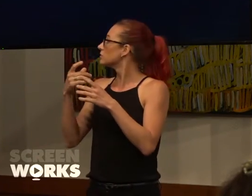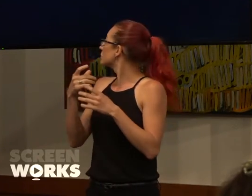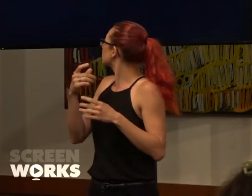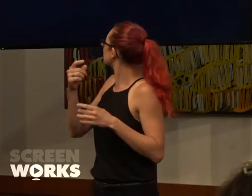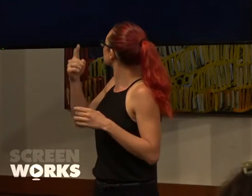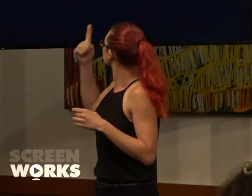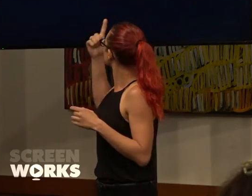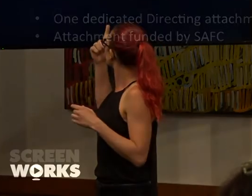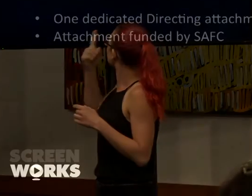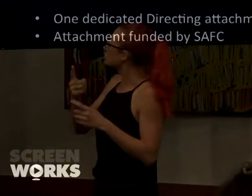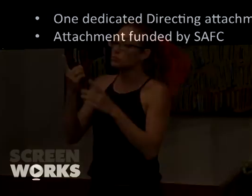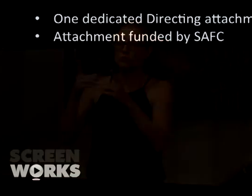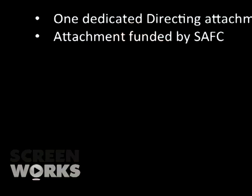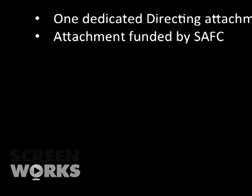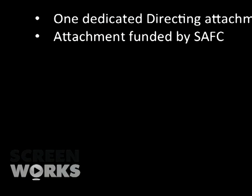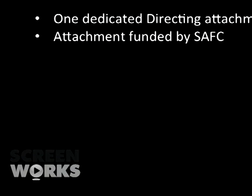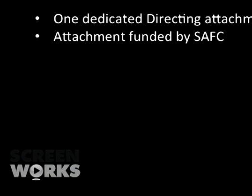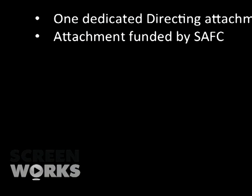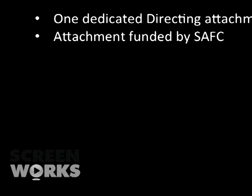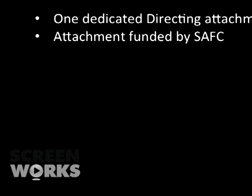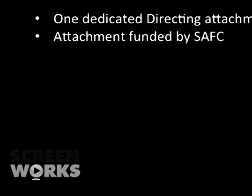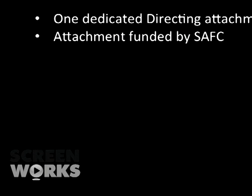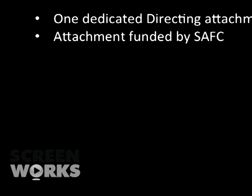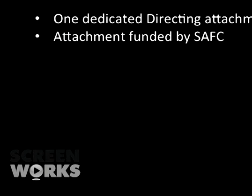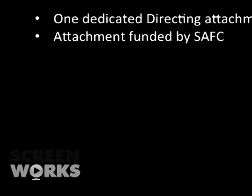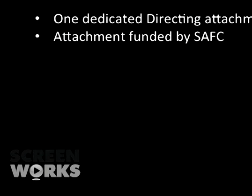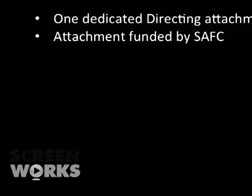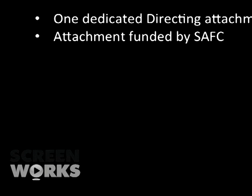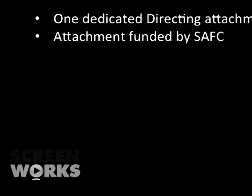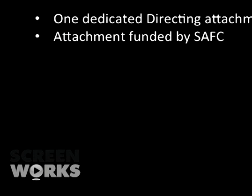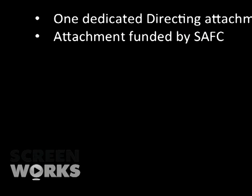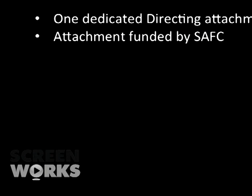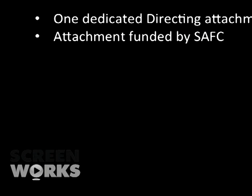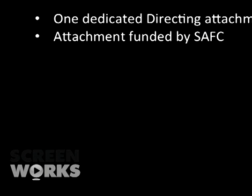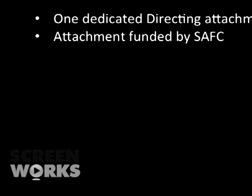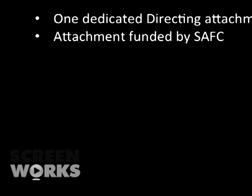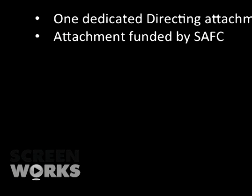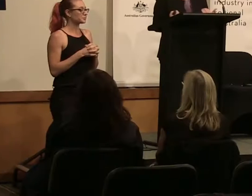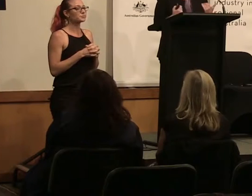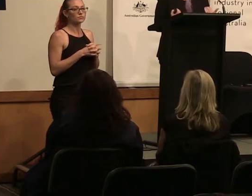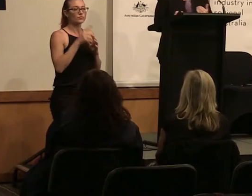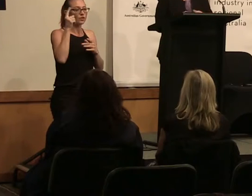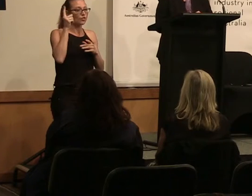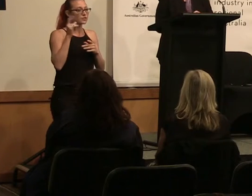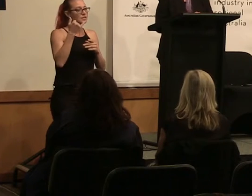project with the funding by the South Australian film corporation. So, those are just some of the programs and